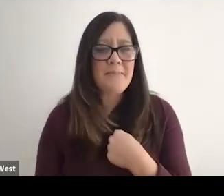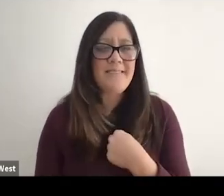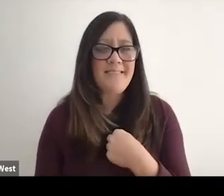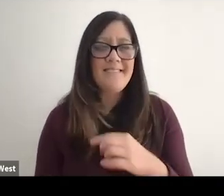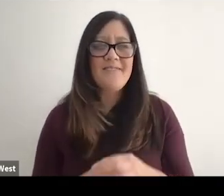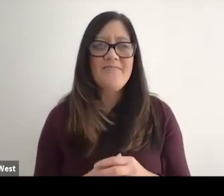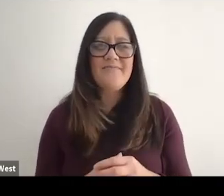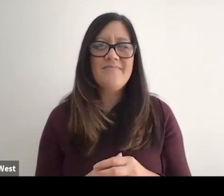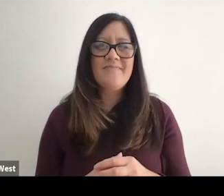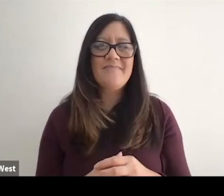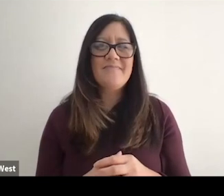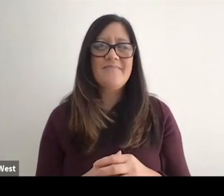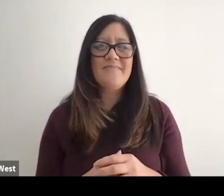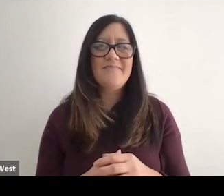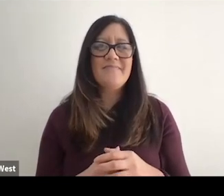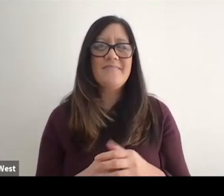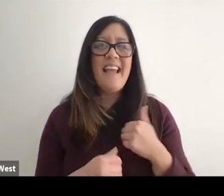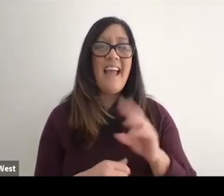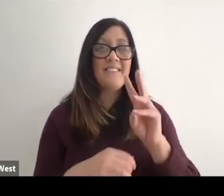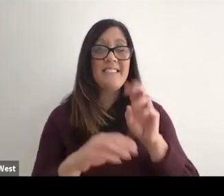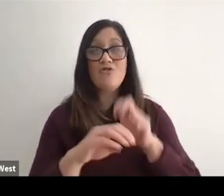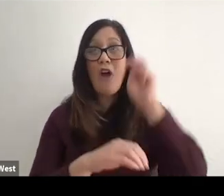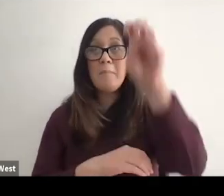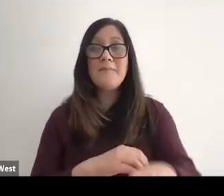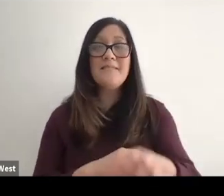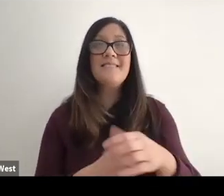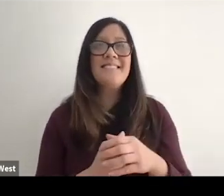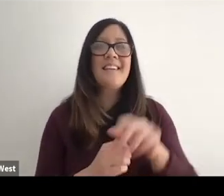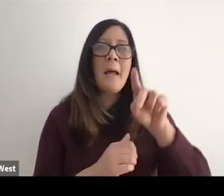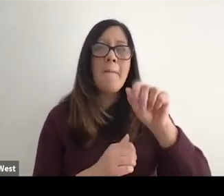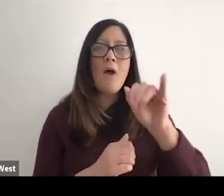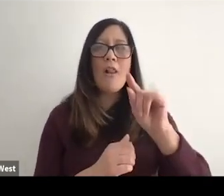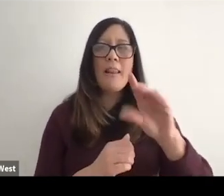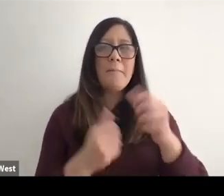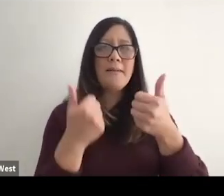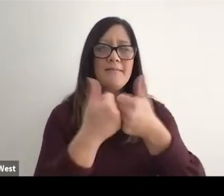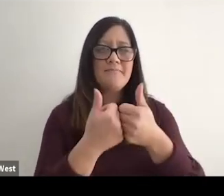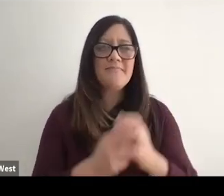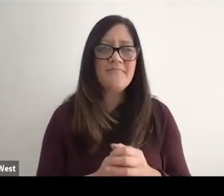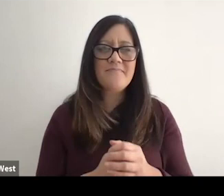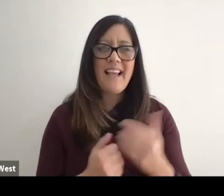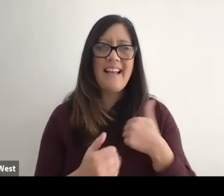And have six jumps at the Paralympic Games and have these type of results. So take a look at this.